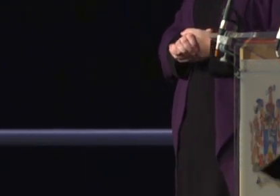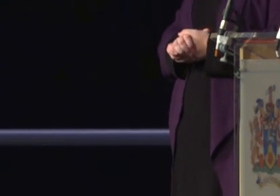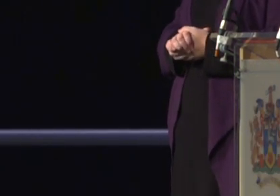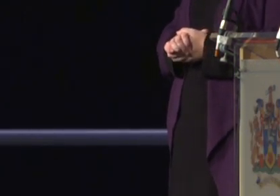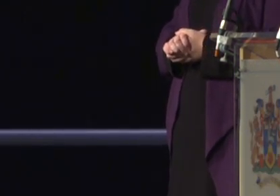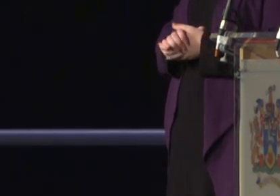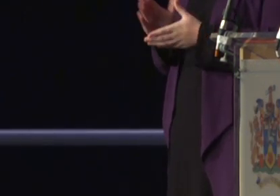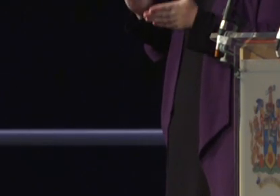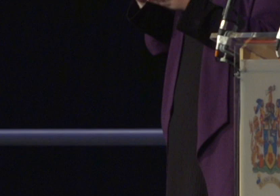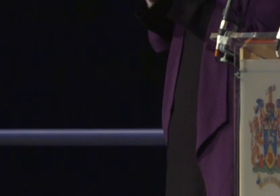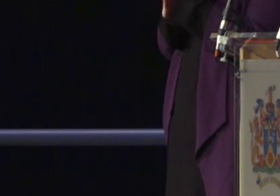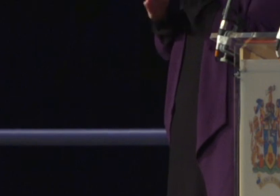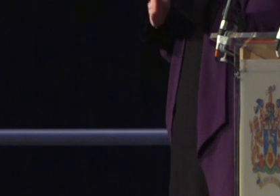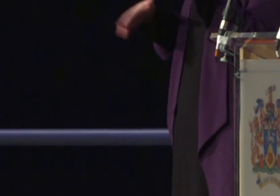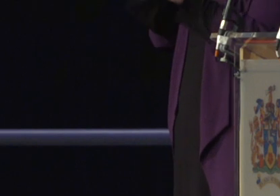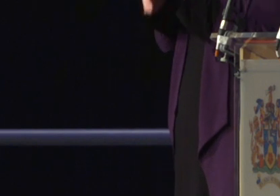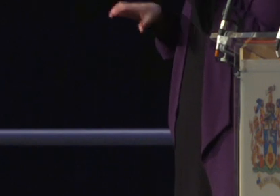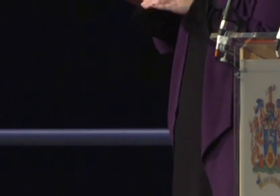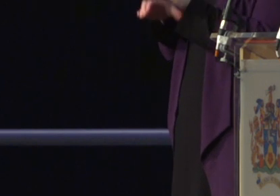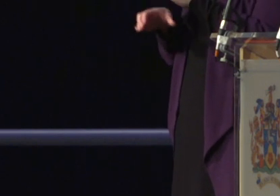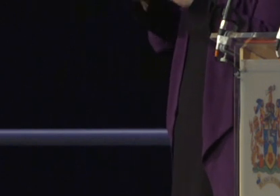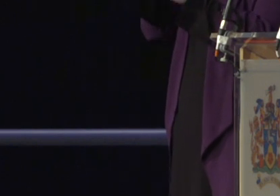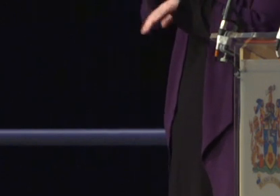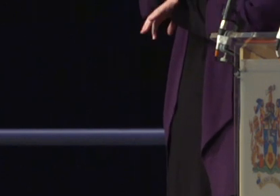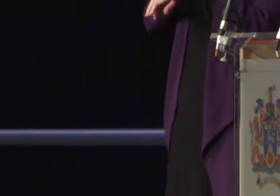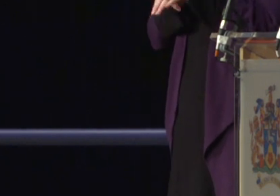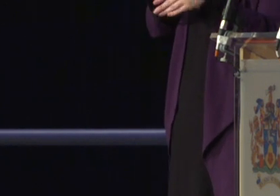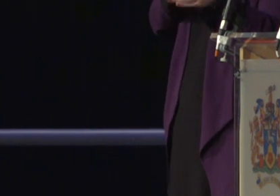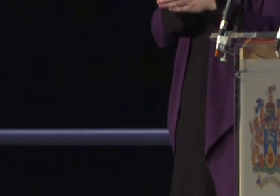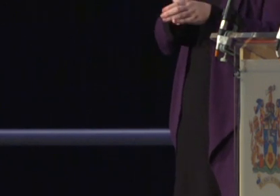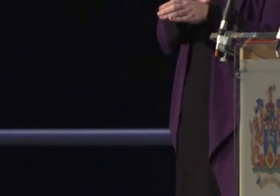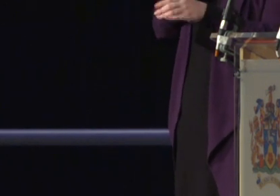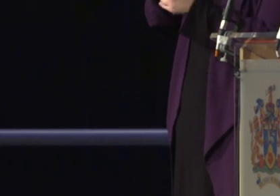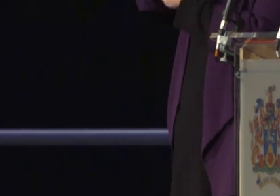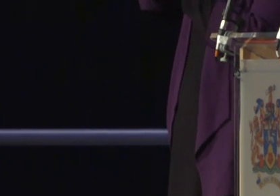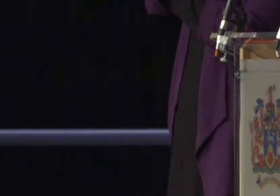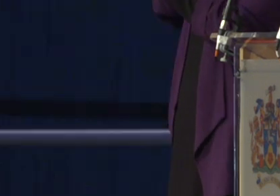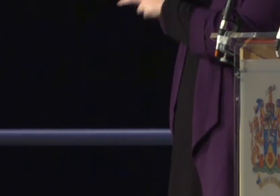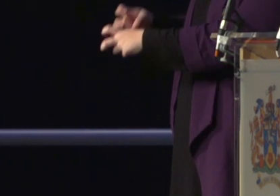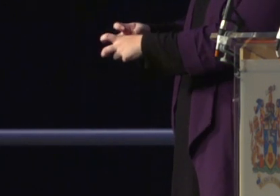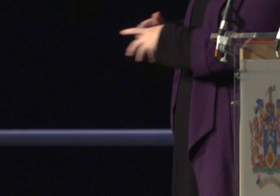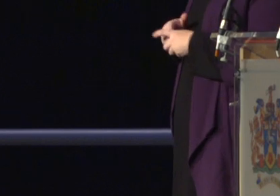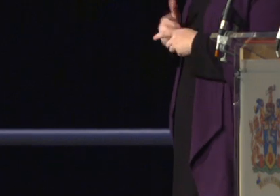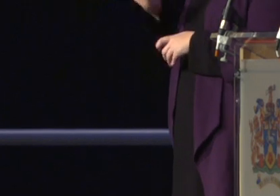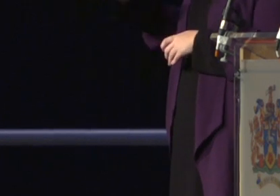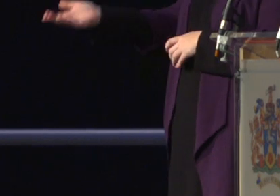Master of Science in Forensic Science and Chemical Analysis